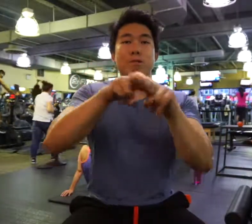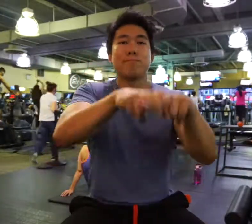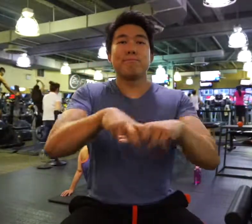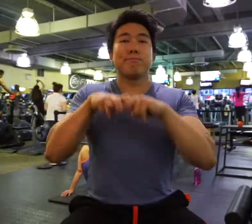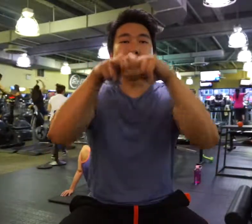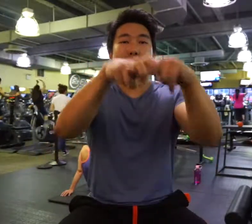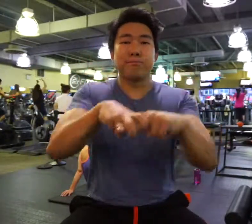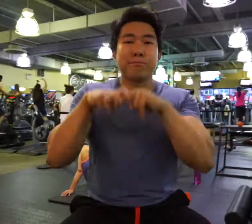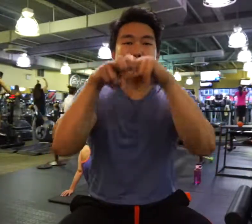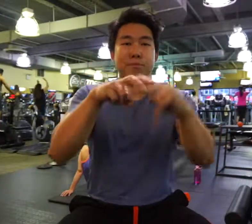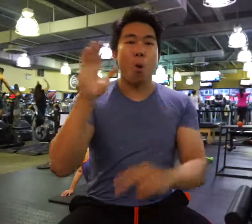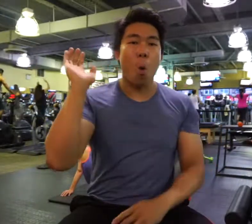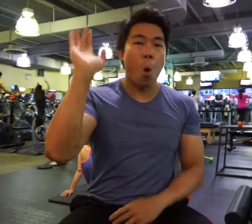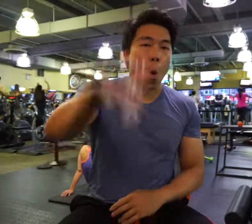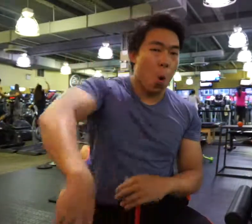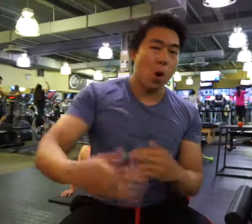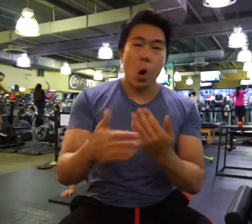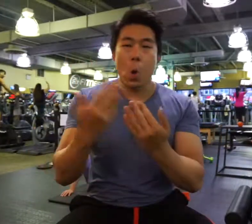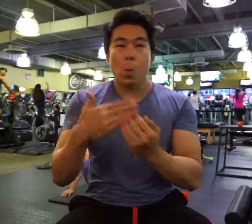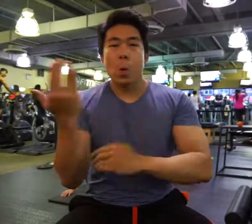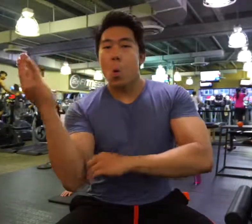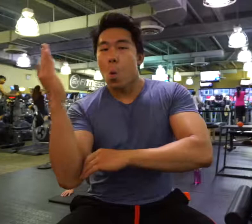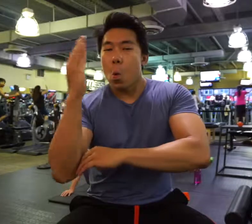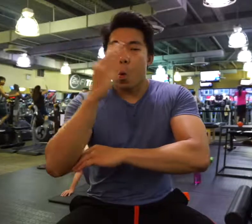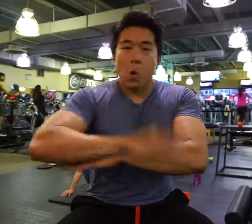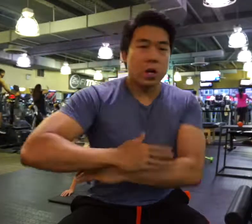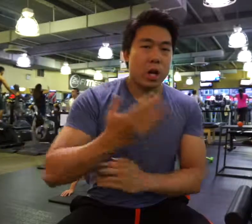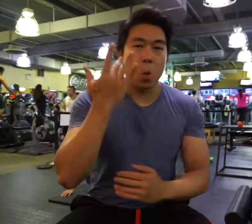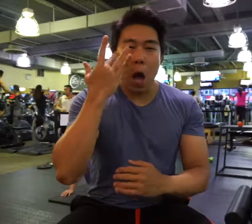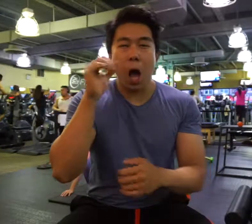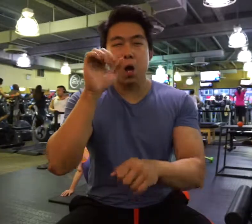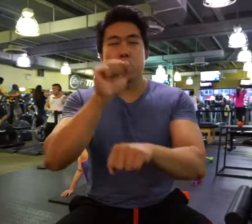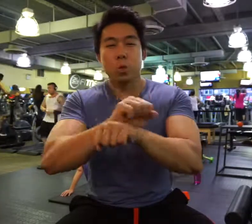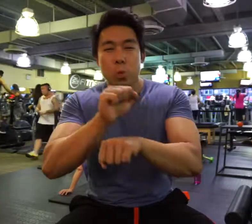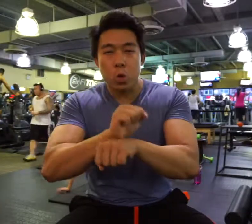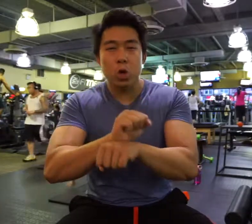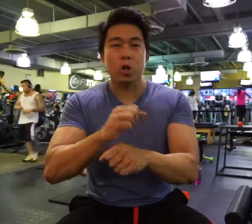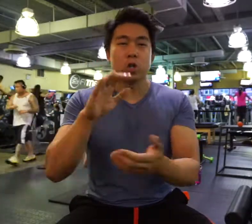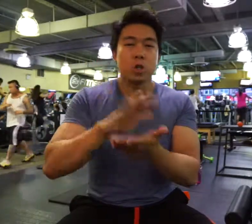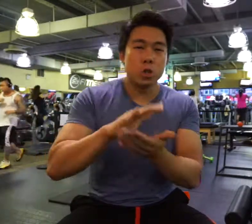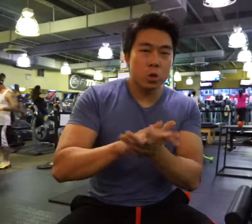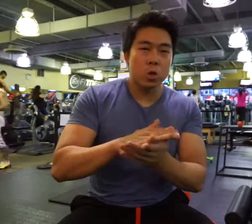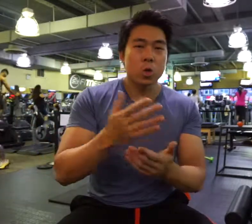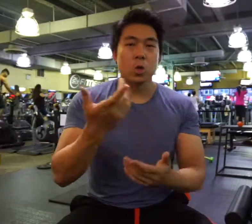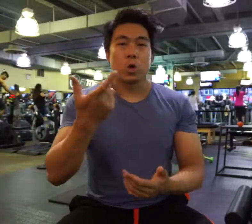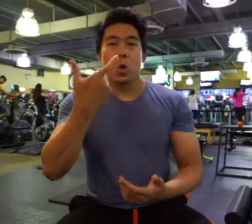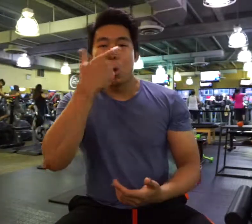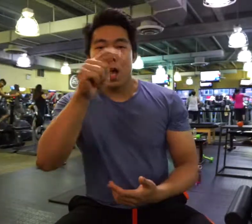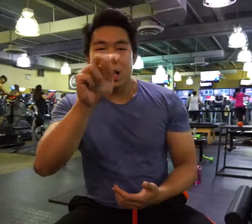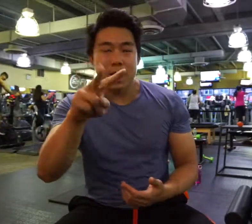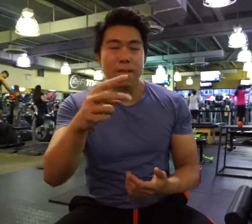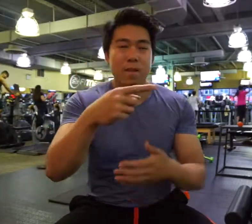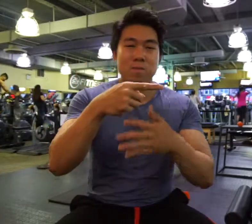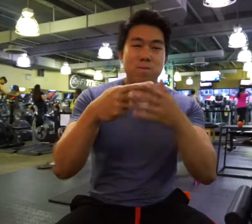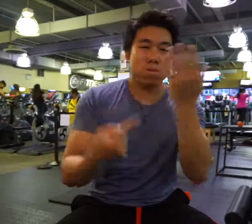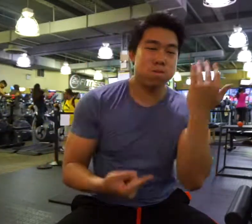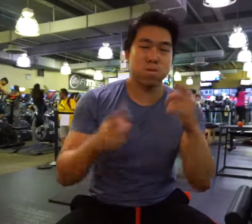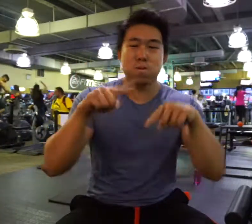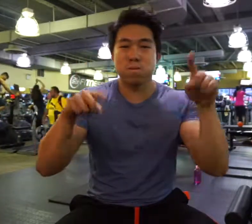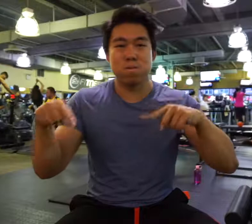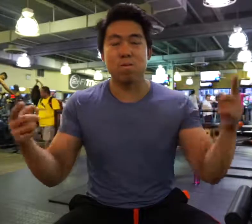It's common to sit in an office chair or while driving for a long period.